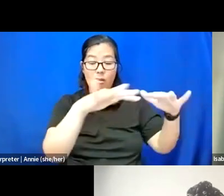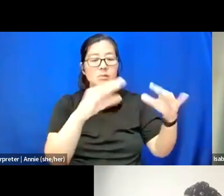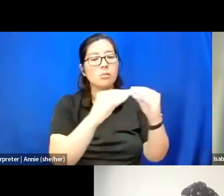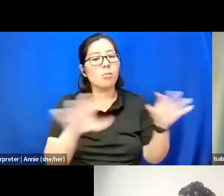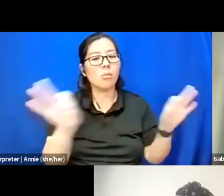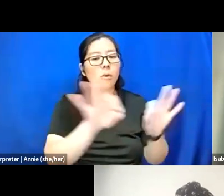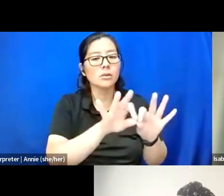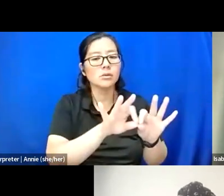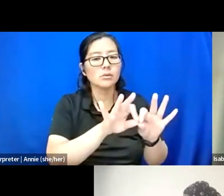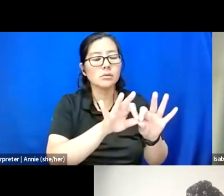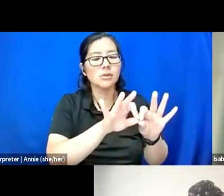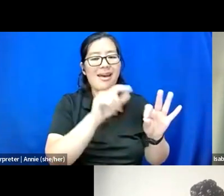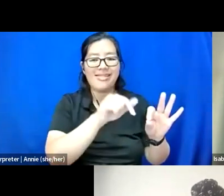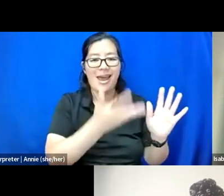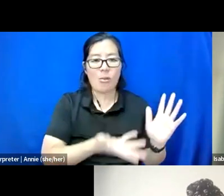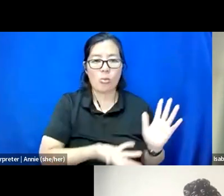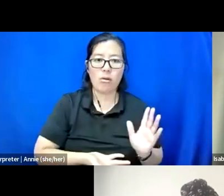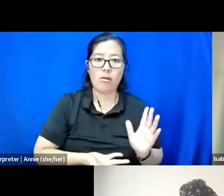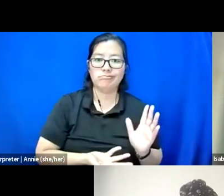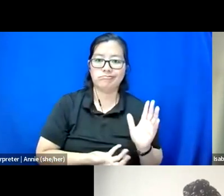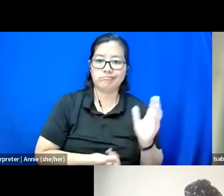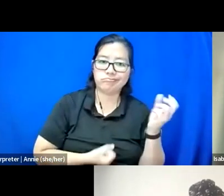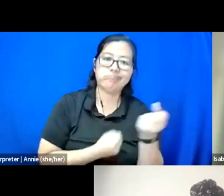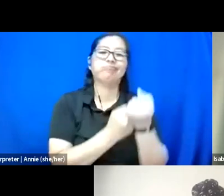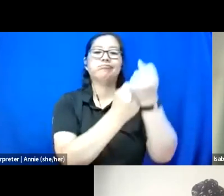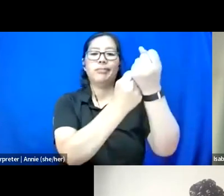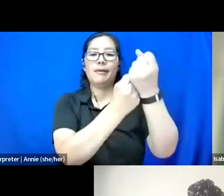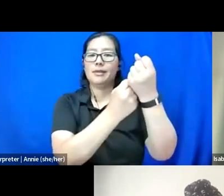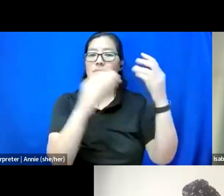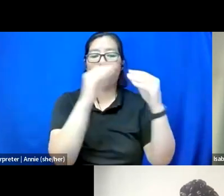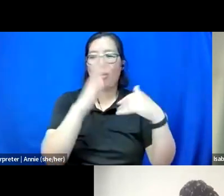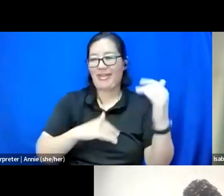of uplift us more than the academy itself.